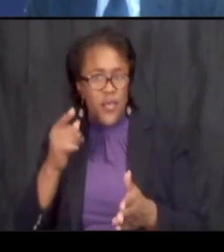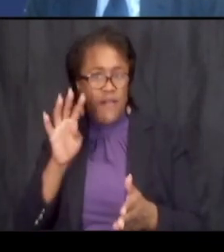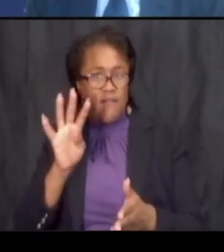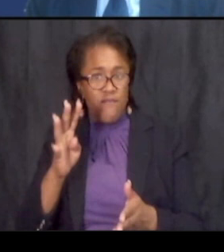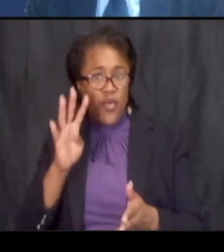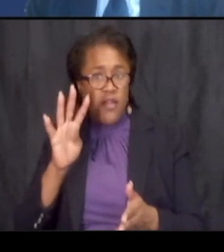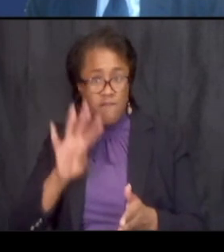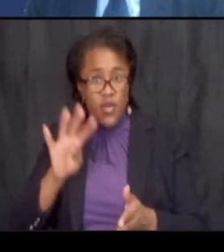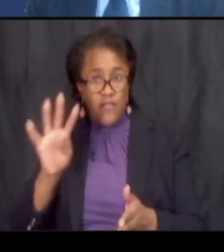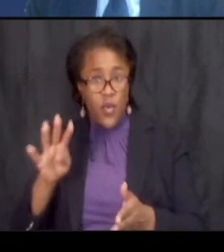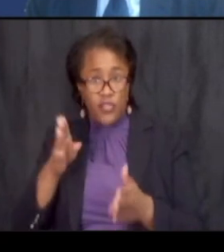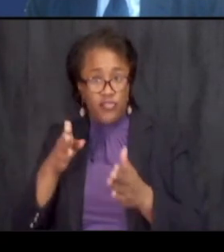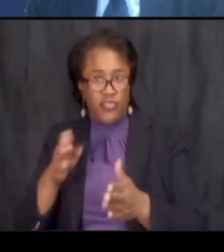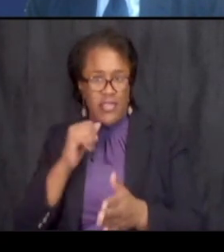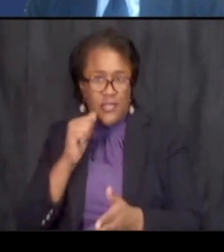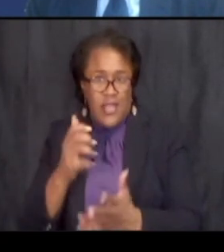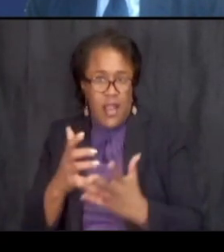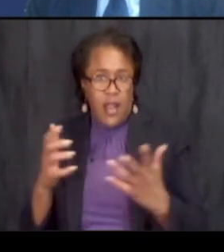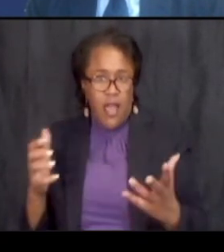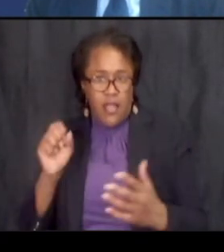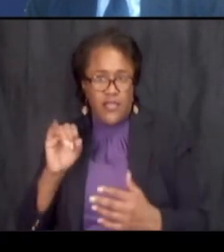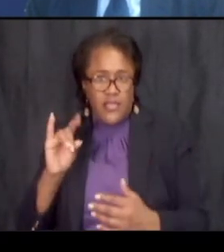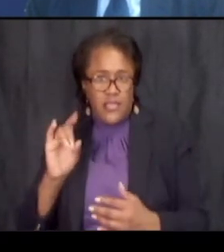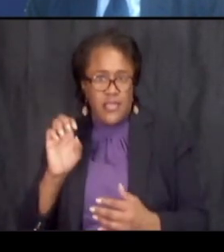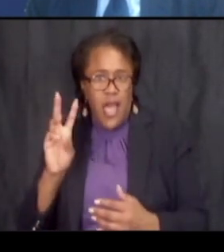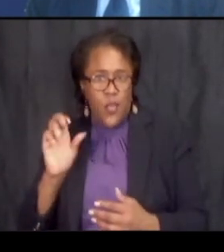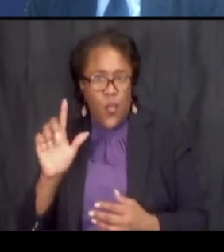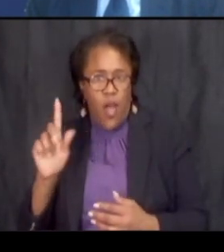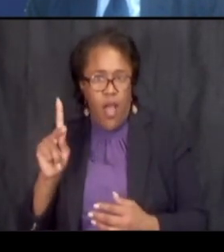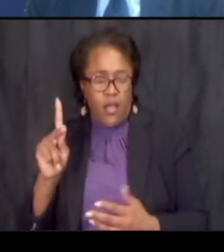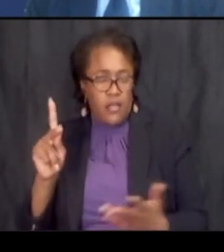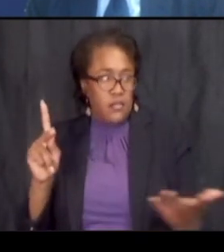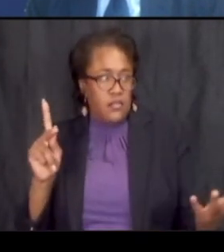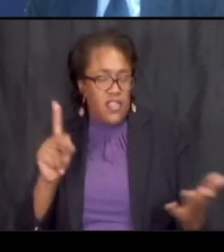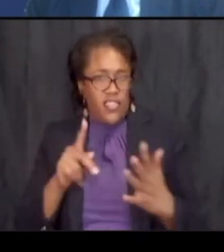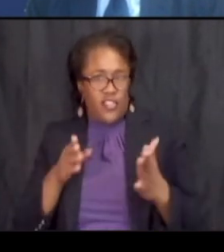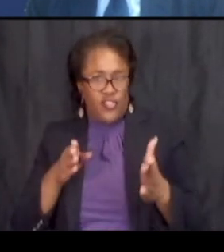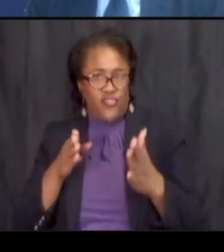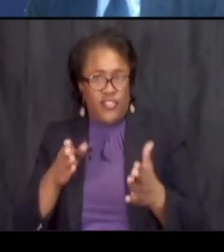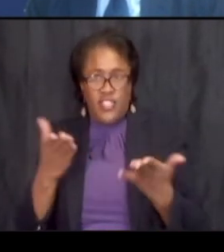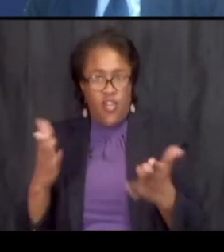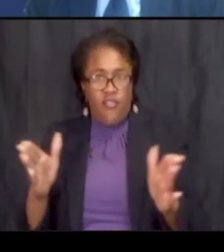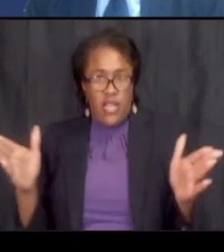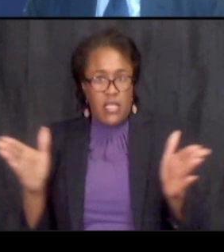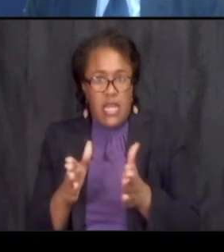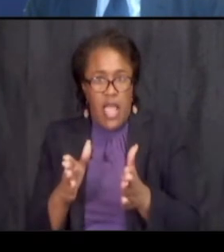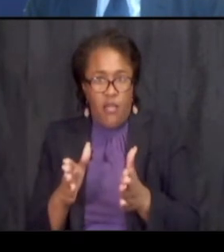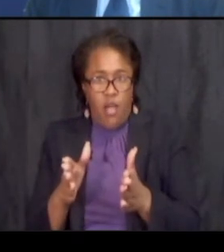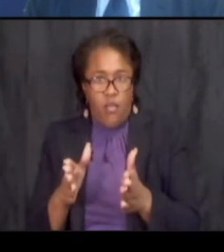there isn't much sidewalk to begin with and the streets are already on there on a narrow side so